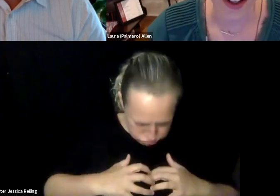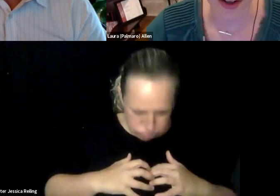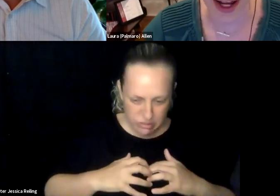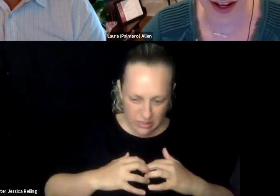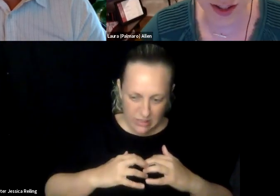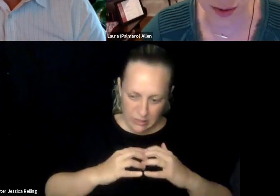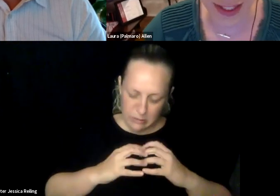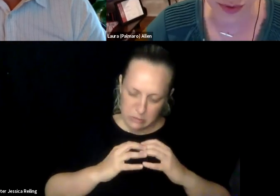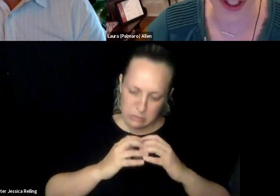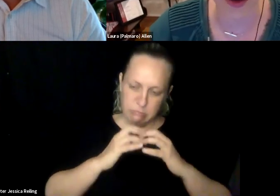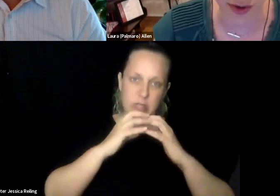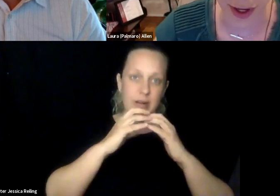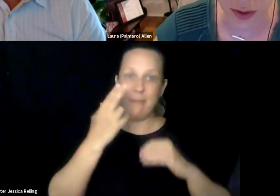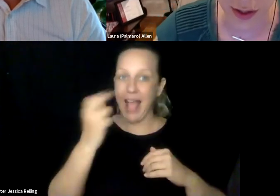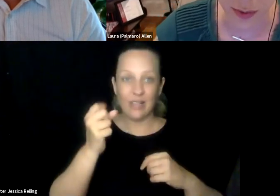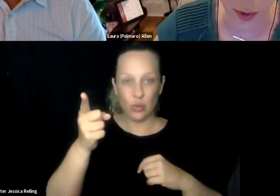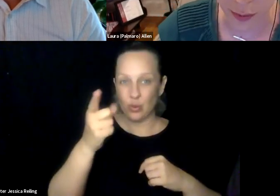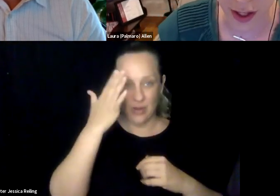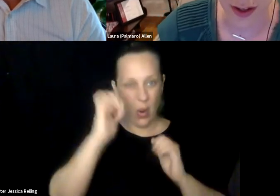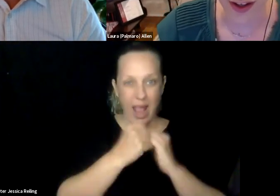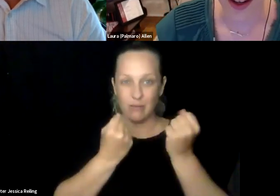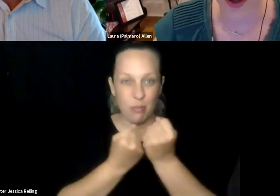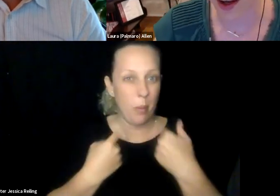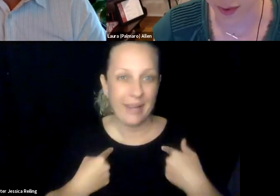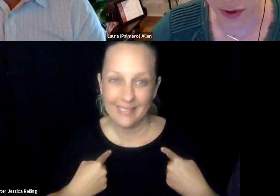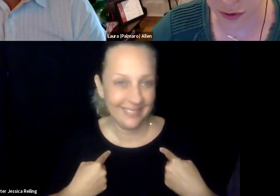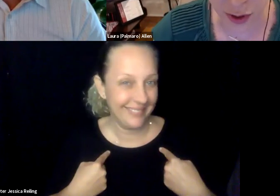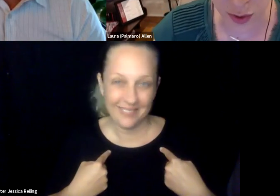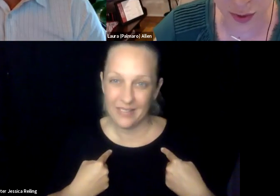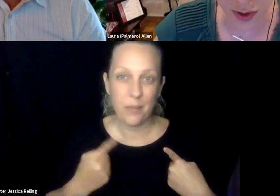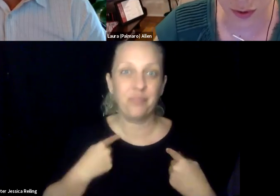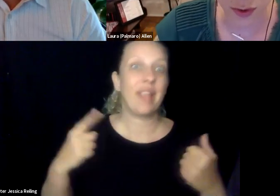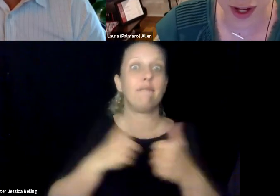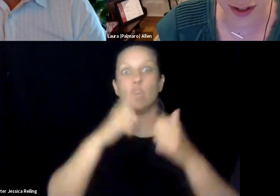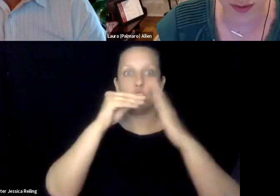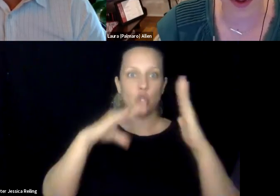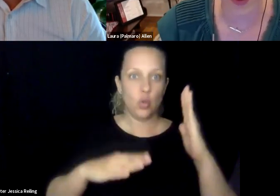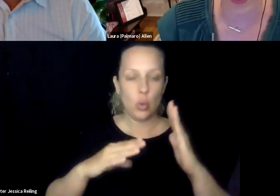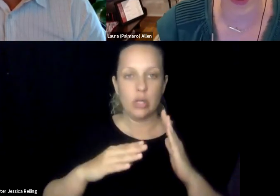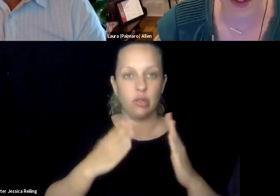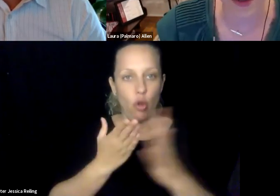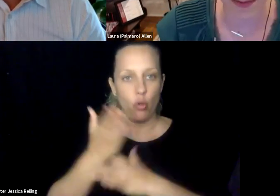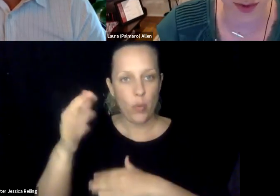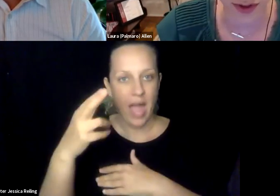most closely, to try to piece together all the things that had broken down in the process. My high school didn't really know the best way